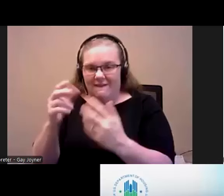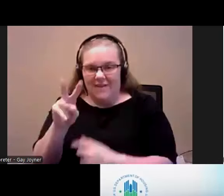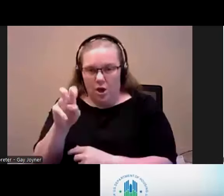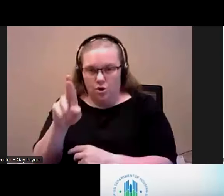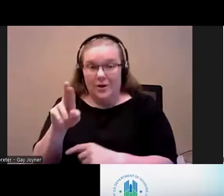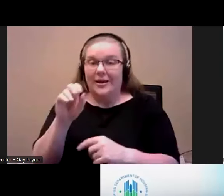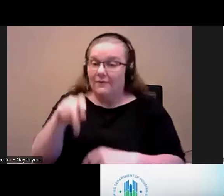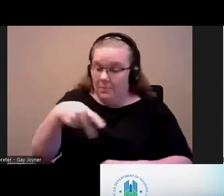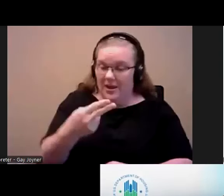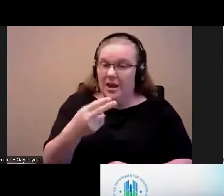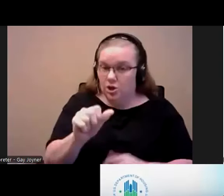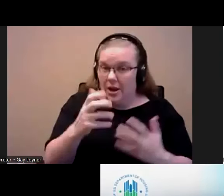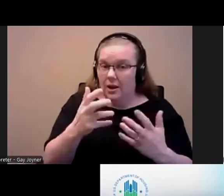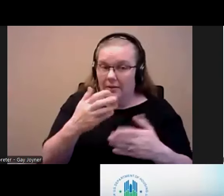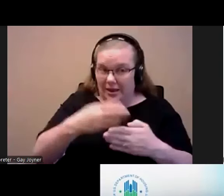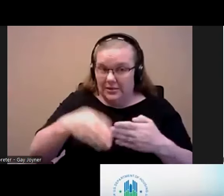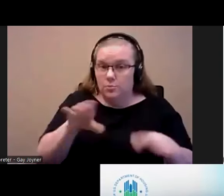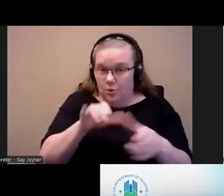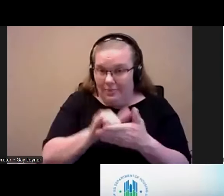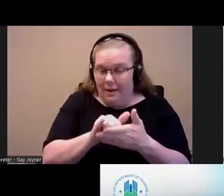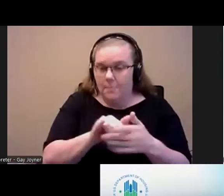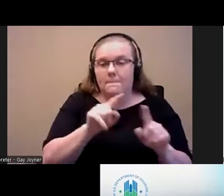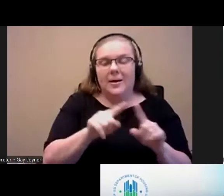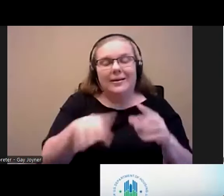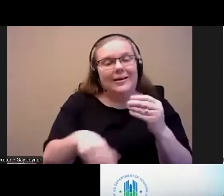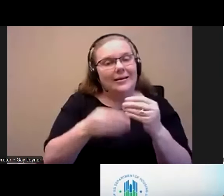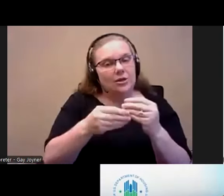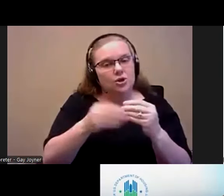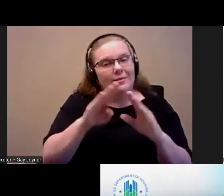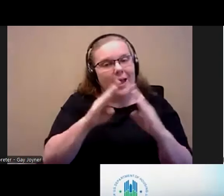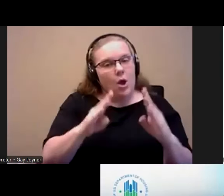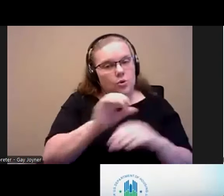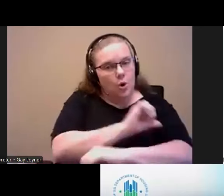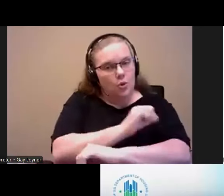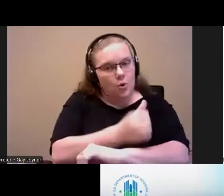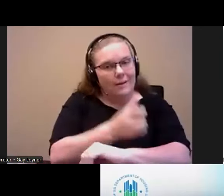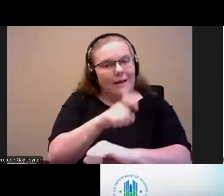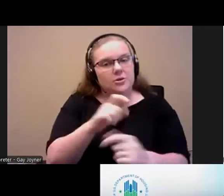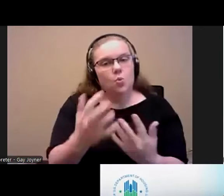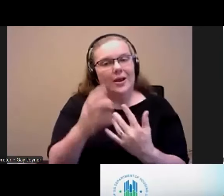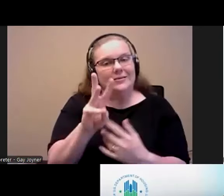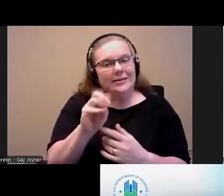up doing. In addition, the Housing Authority has to wait 60 days before starting to house